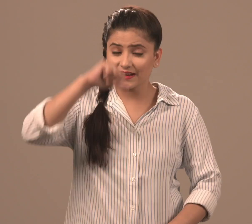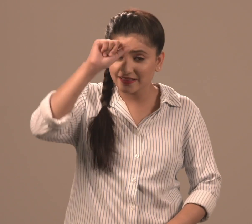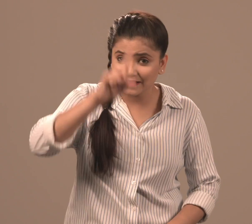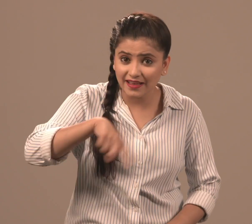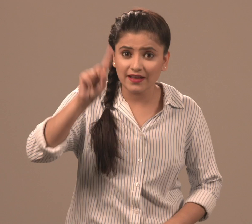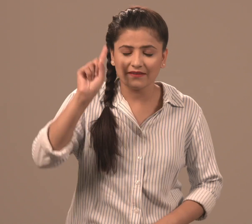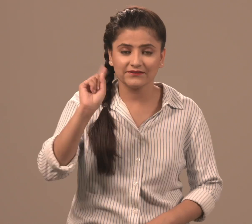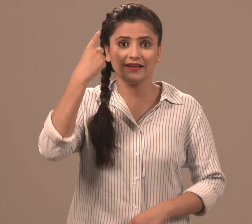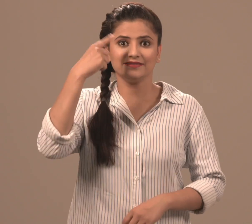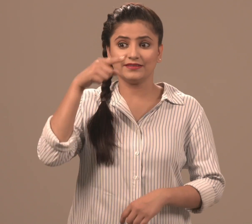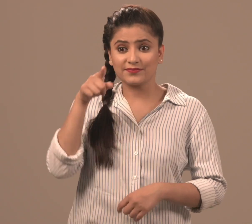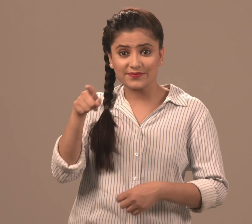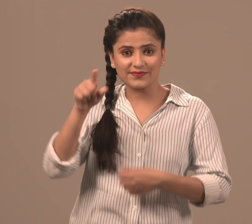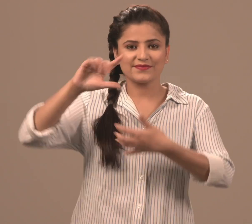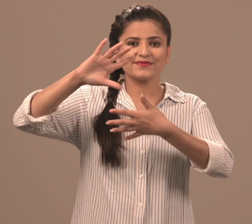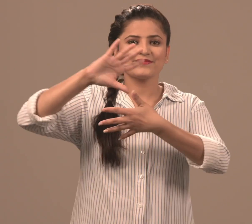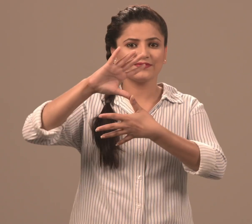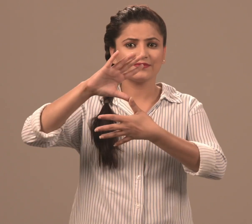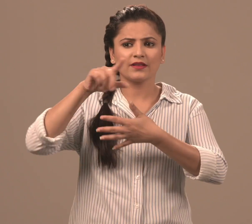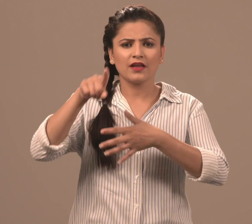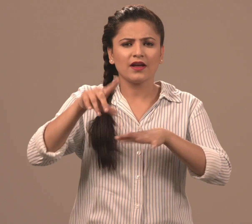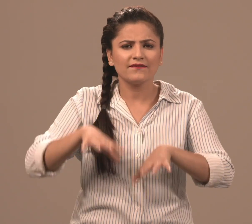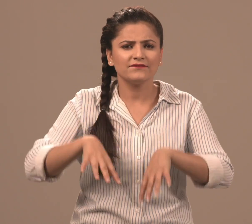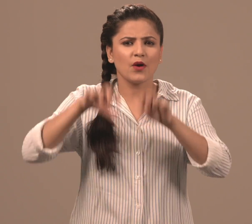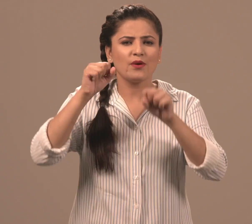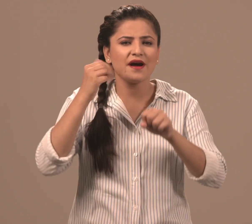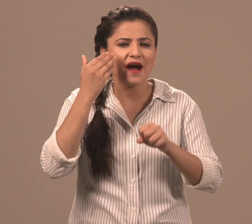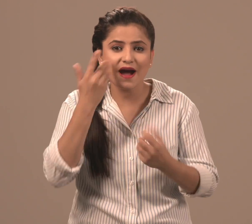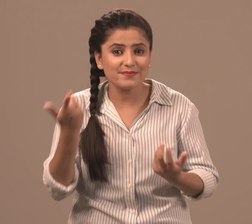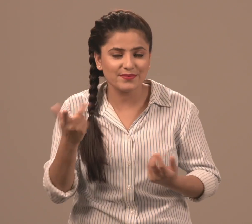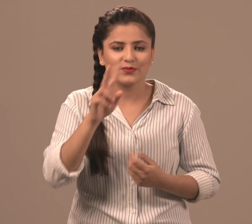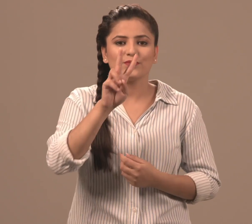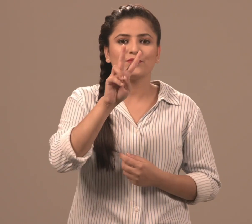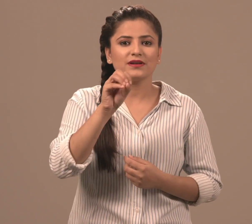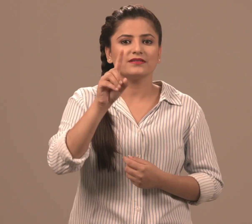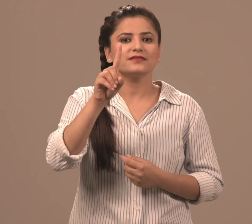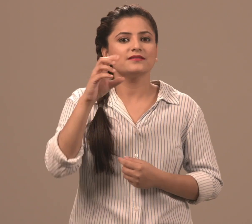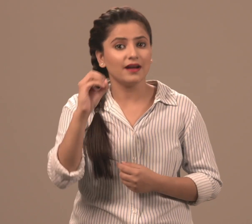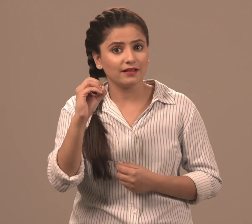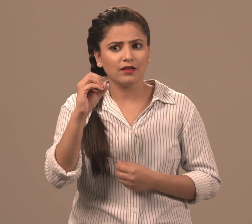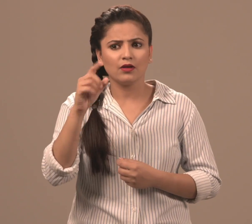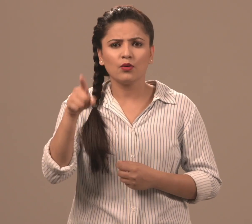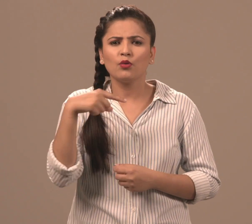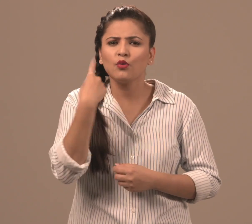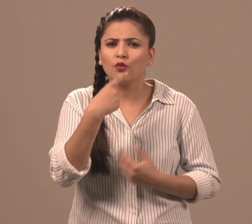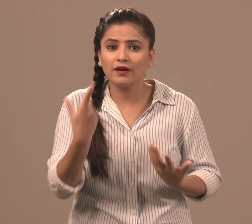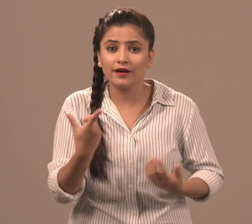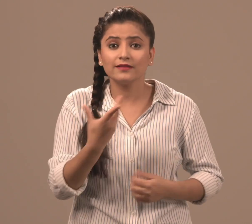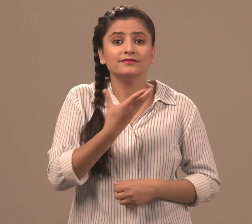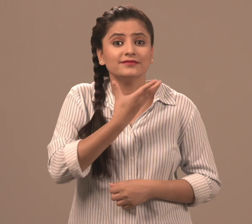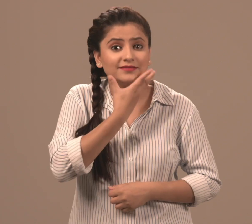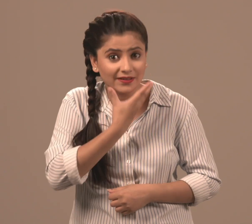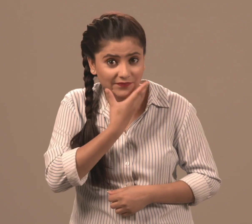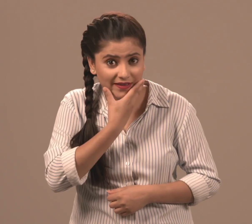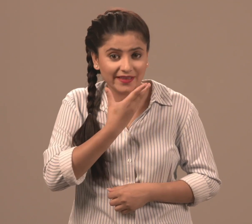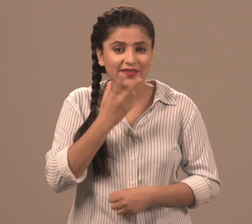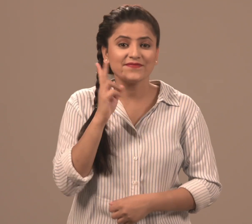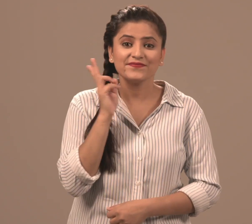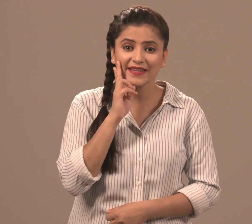YAD is the first youth association for Deaf in India. It was founded in 2010 by Mohammad Shafique and Vicky Shah.